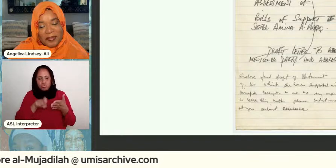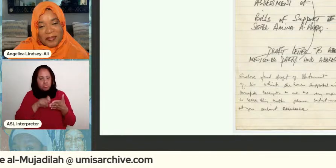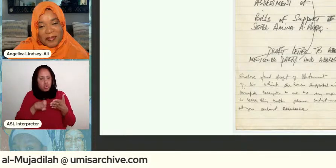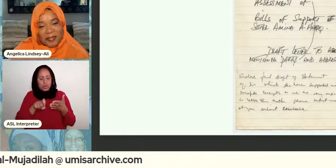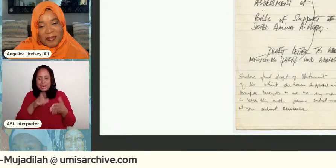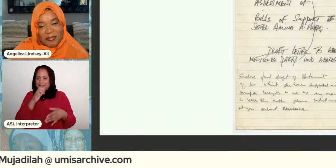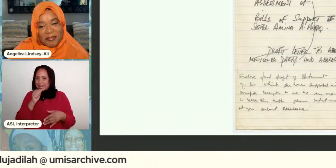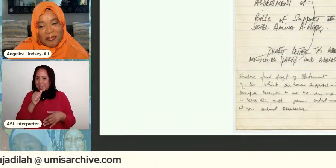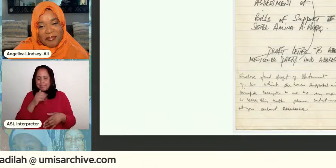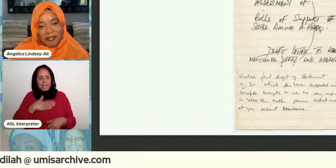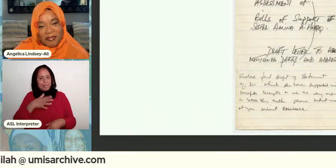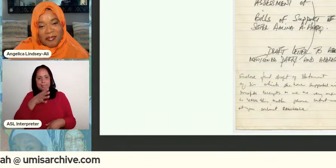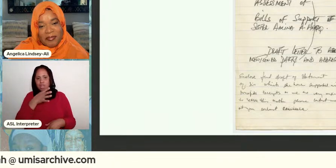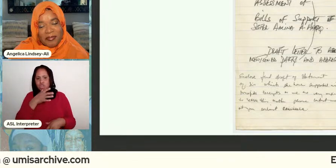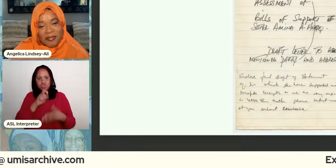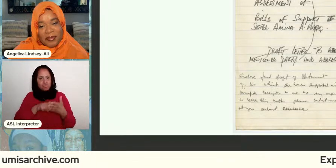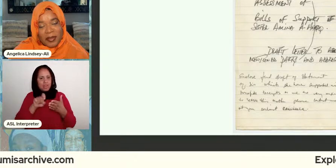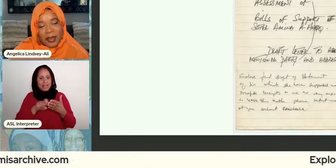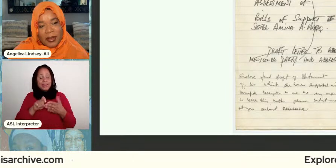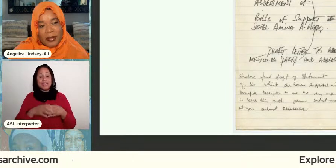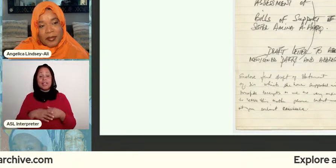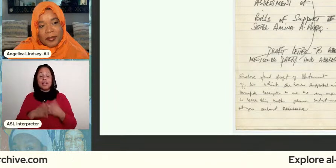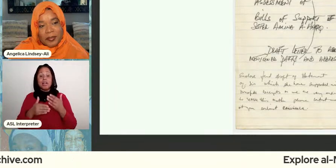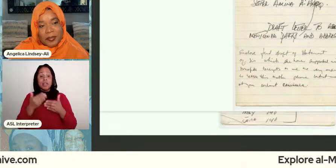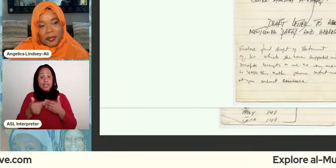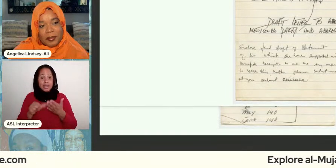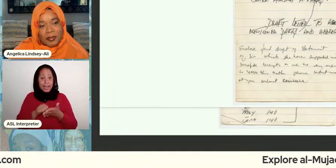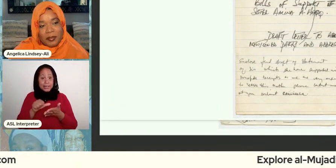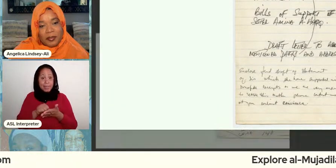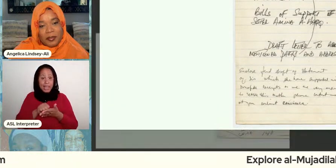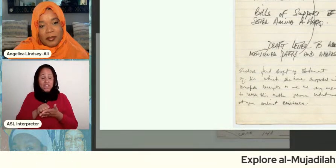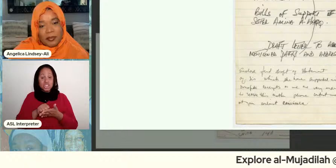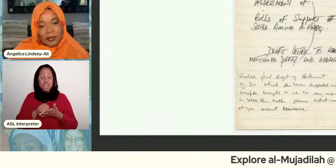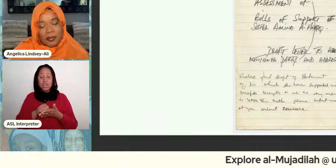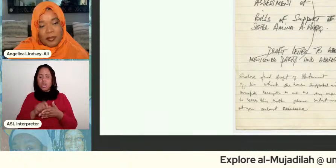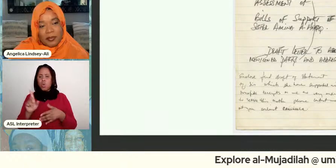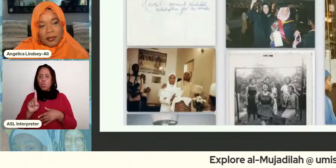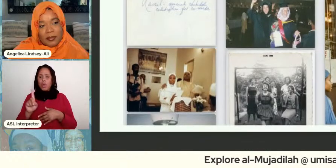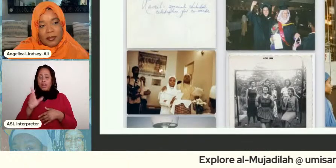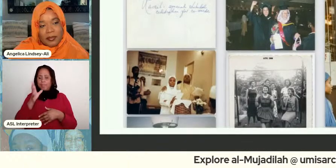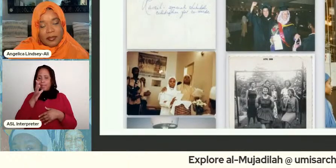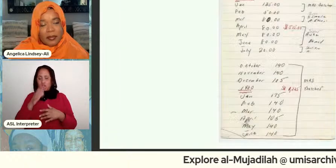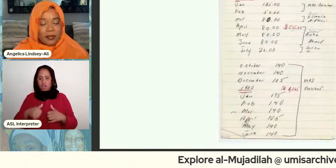i'm writing then the next pages were like where she's staying like she was at that point we were